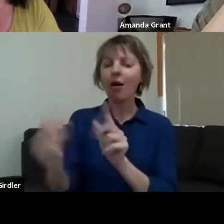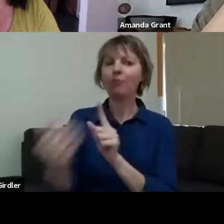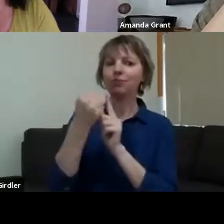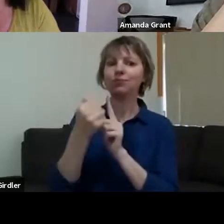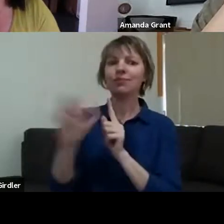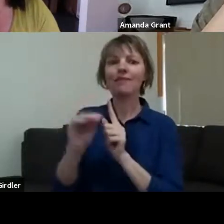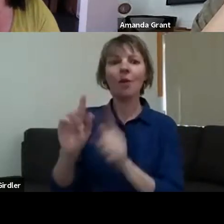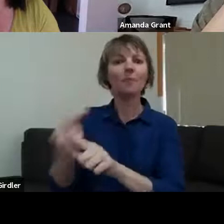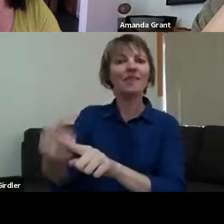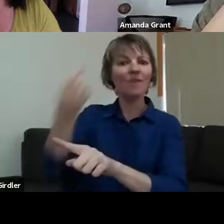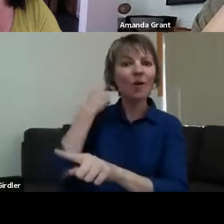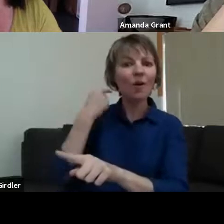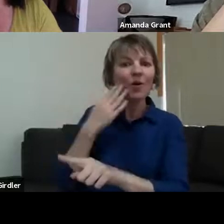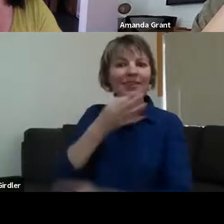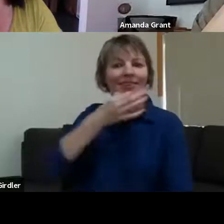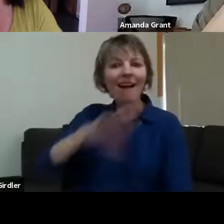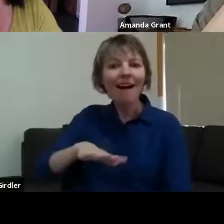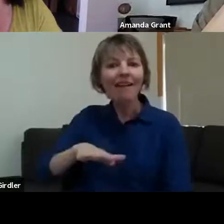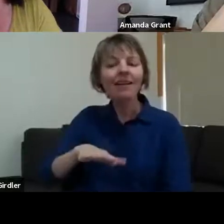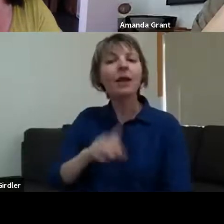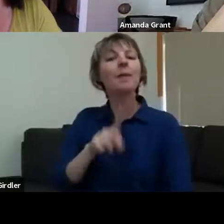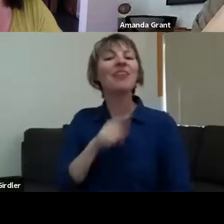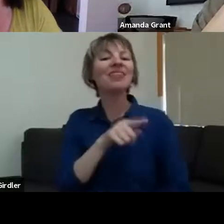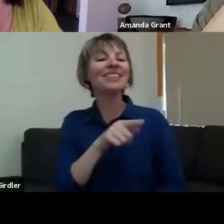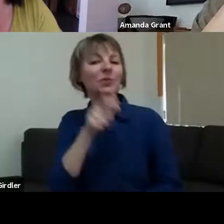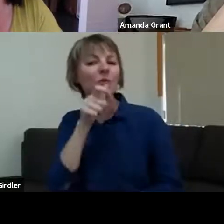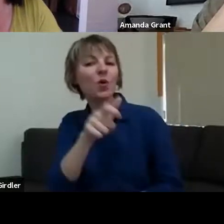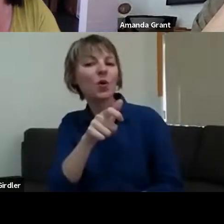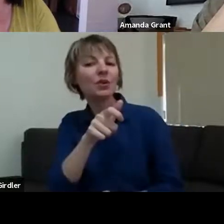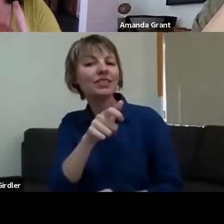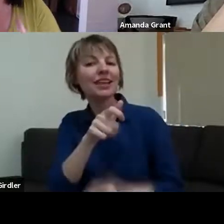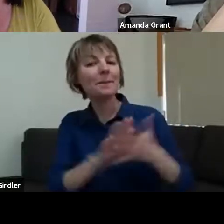yearning for them to be home. Just to be home and to be out of that.